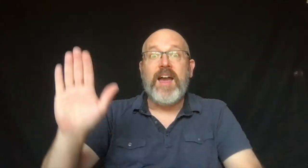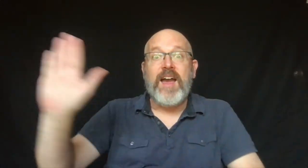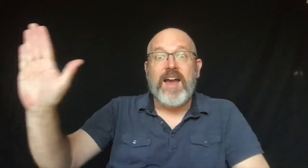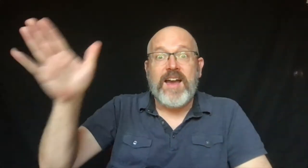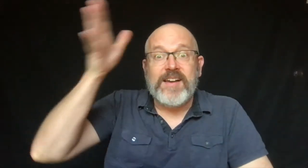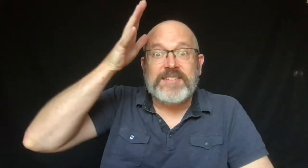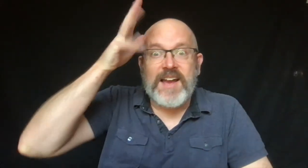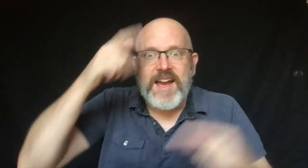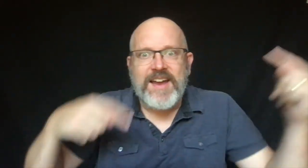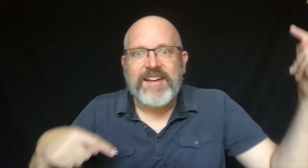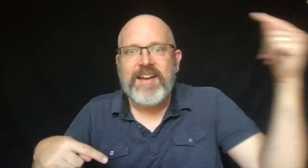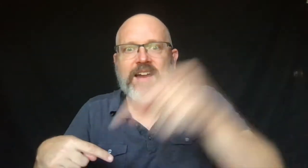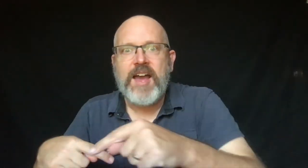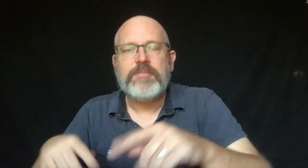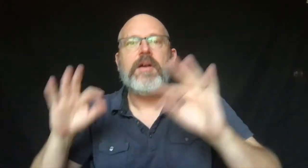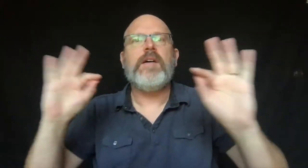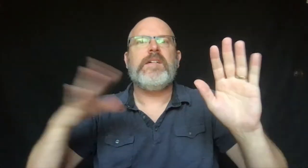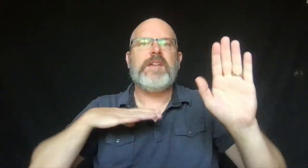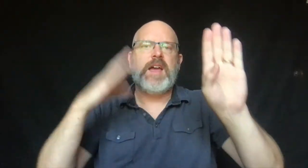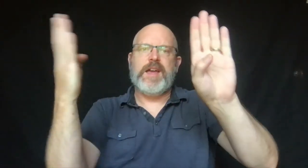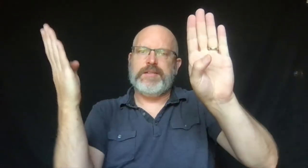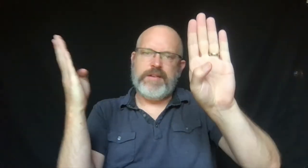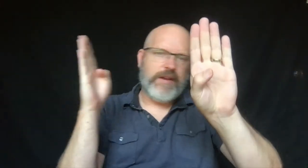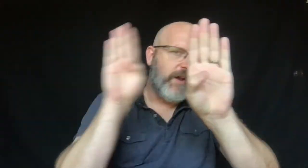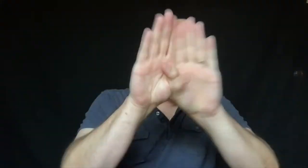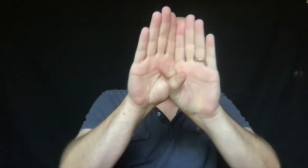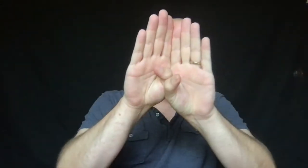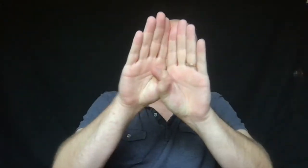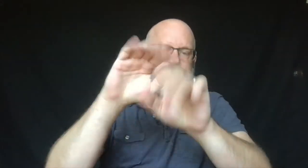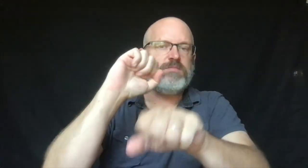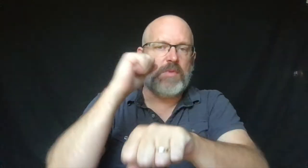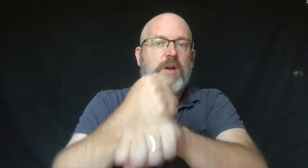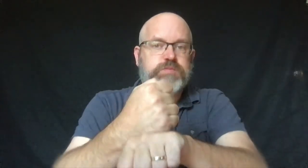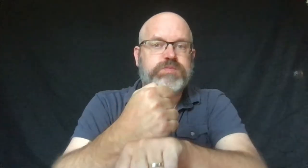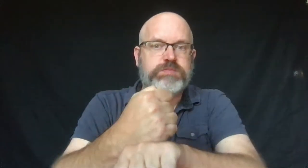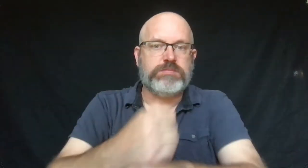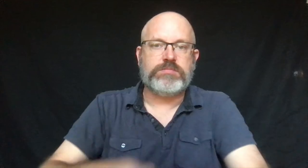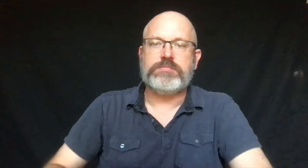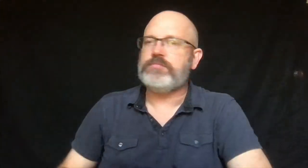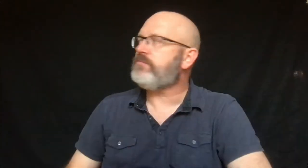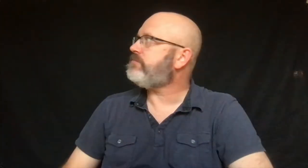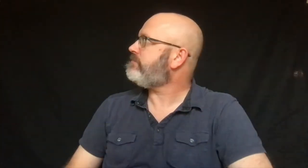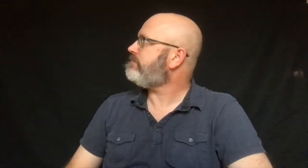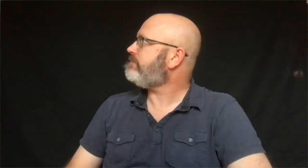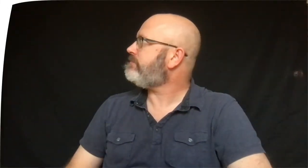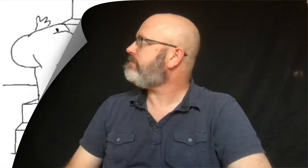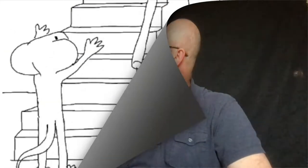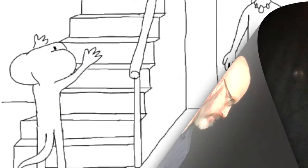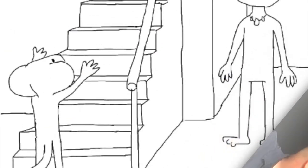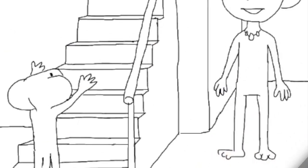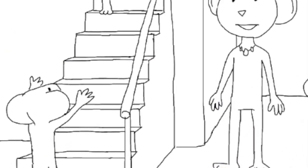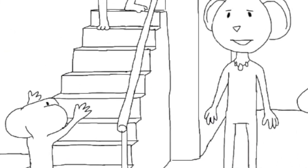Eventually his dad came, and they shut the storm door.